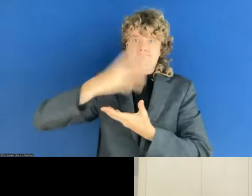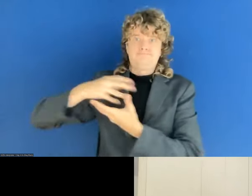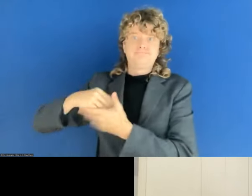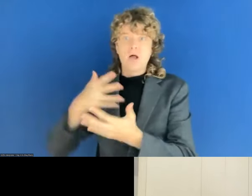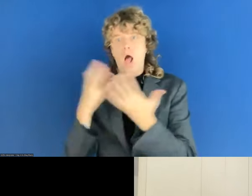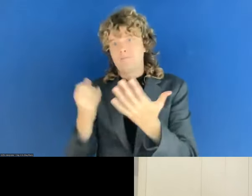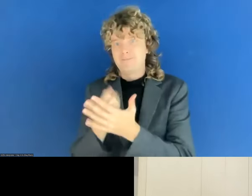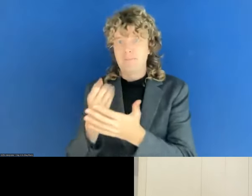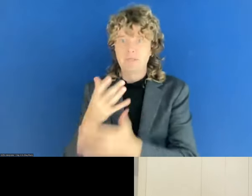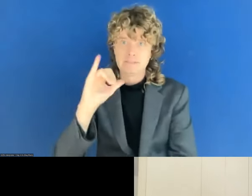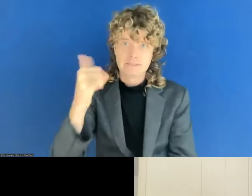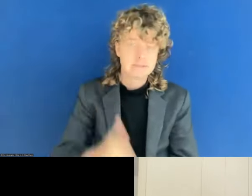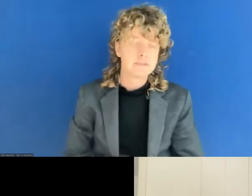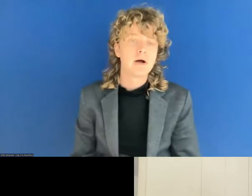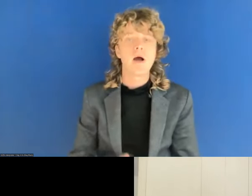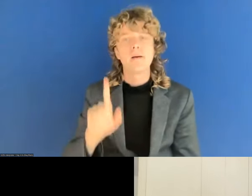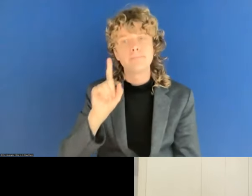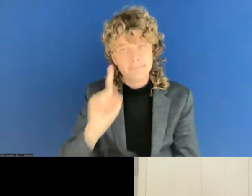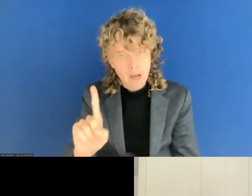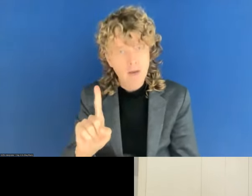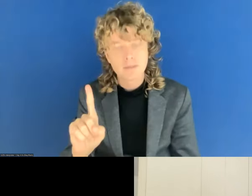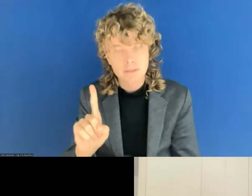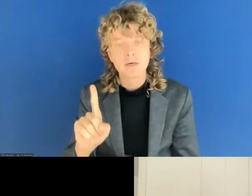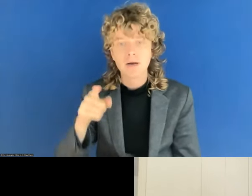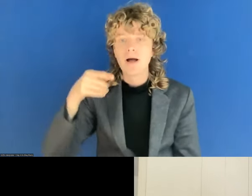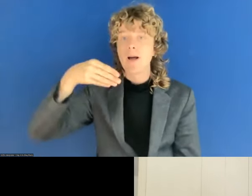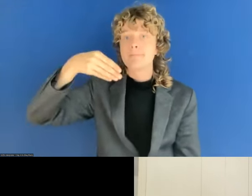But the monitoring reports are public.